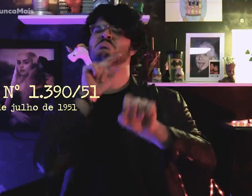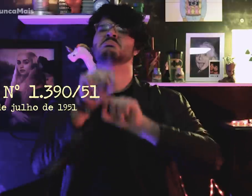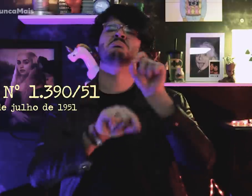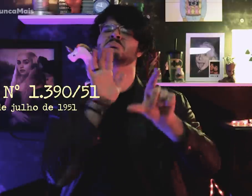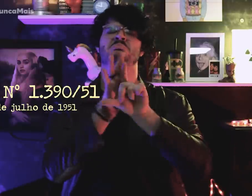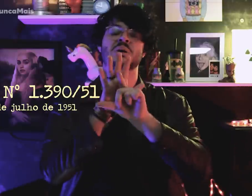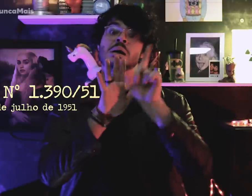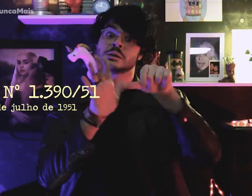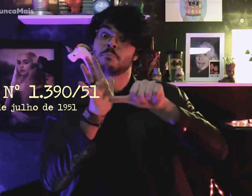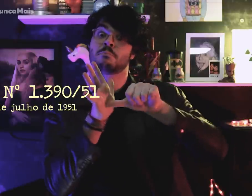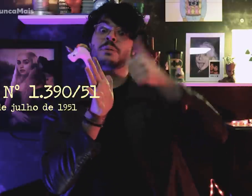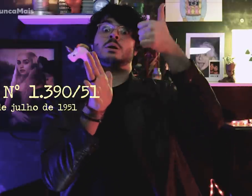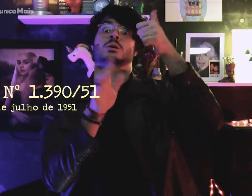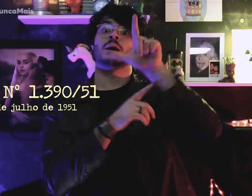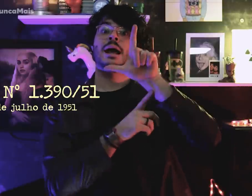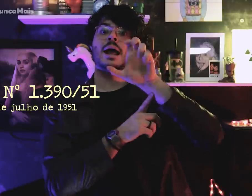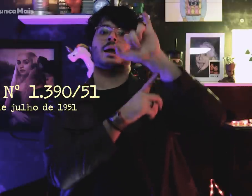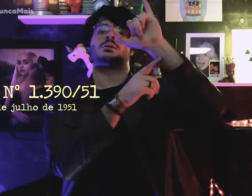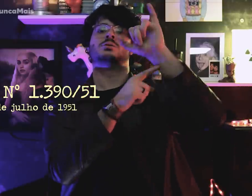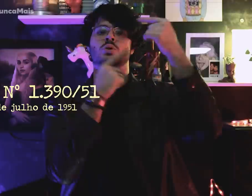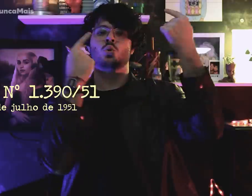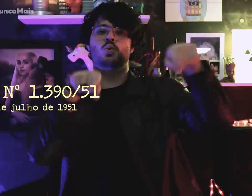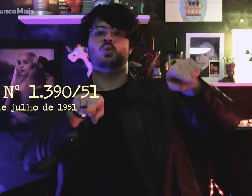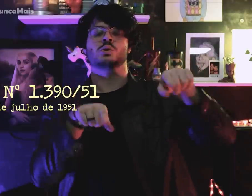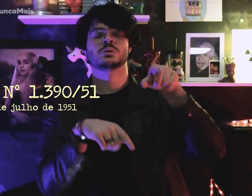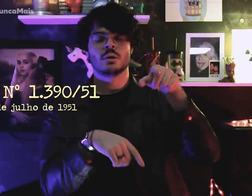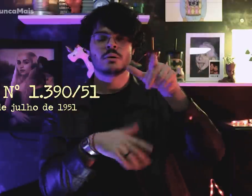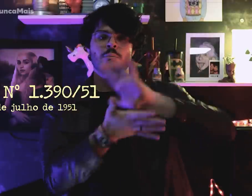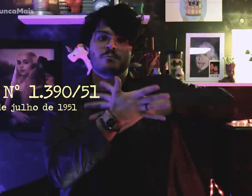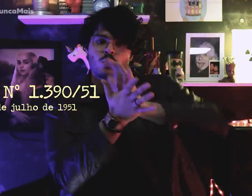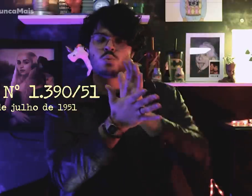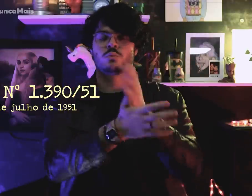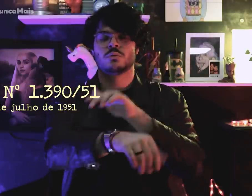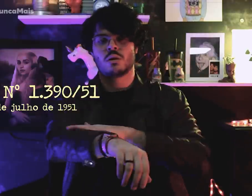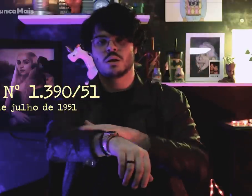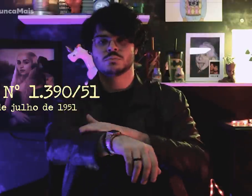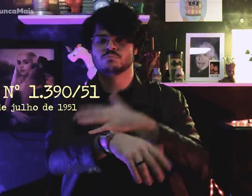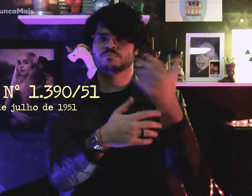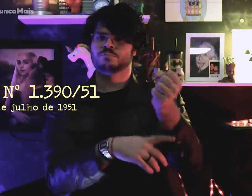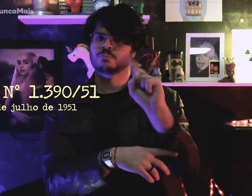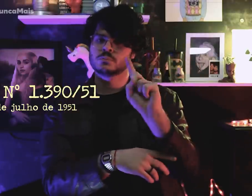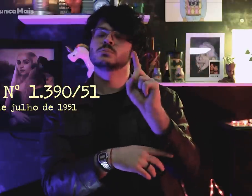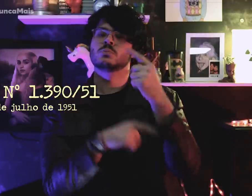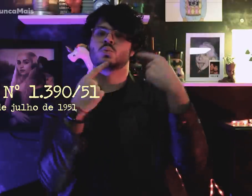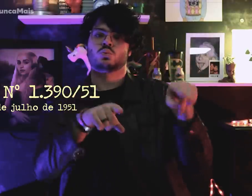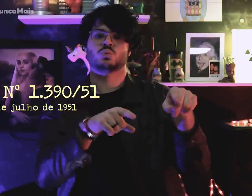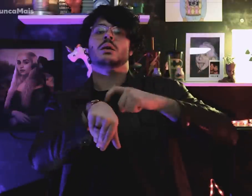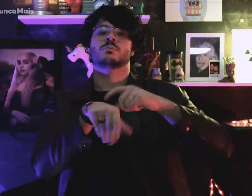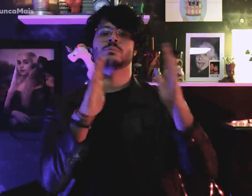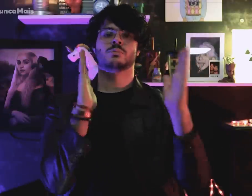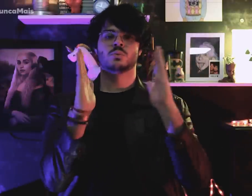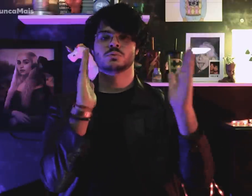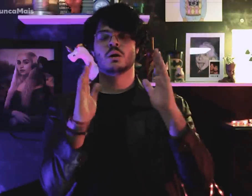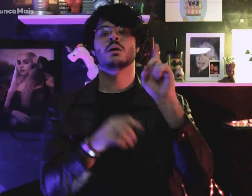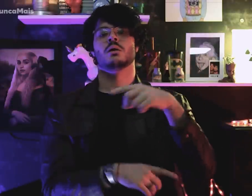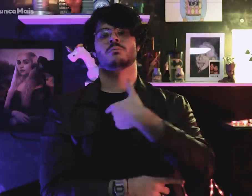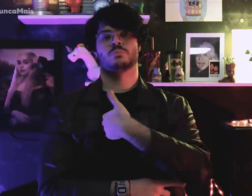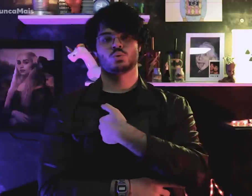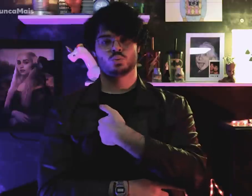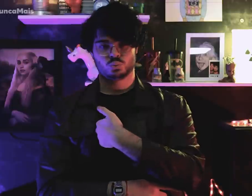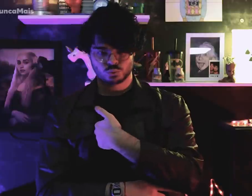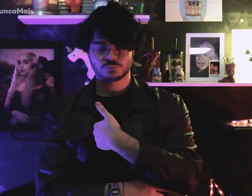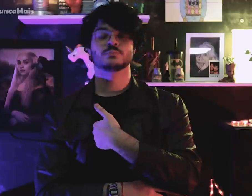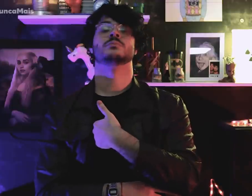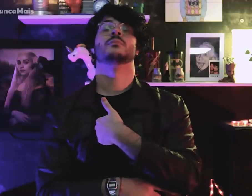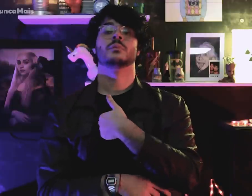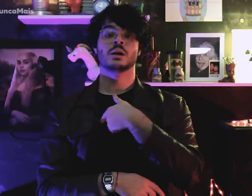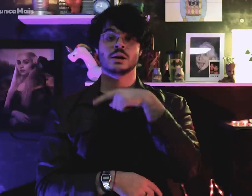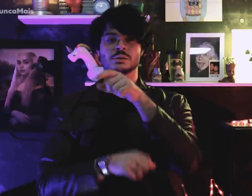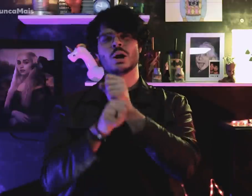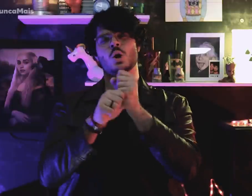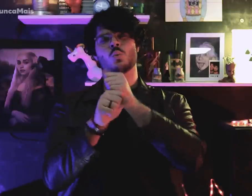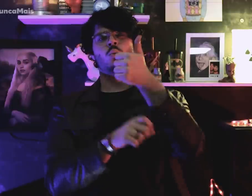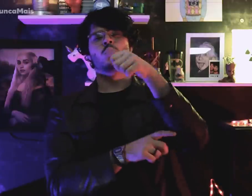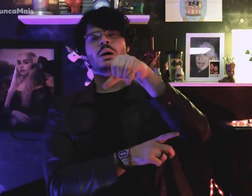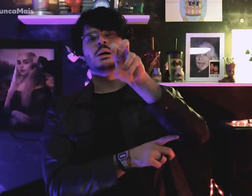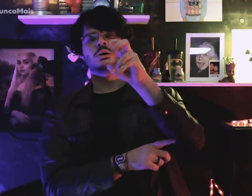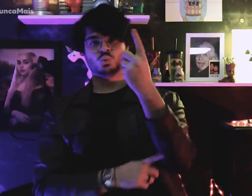a primeira lei da criminalização do racismo durante governo Vargas, no ano de 1951.